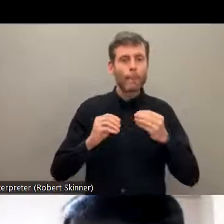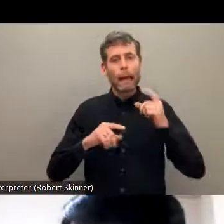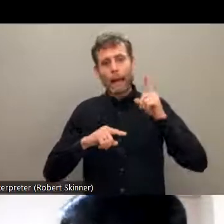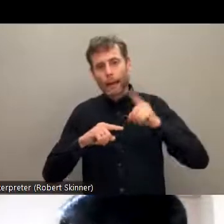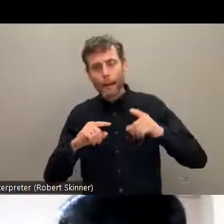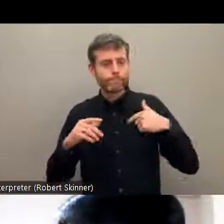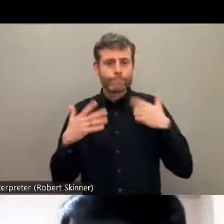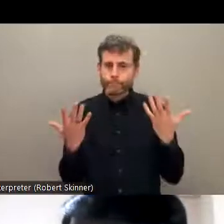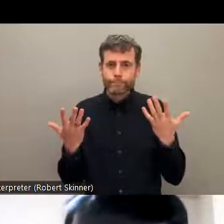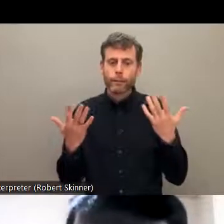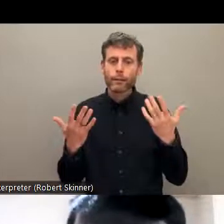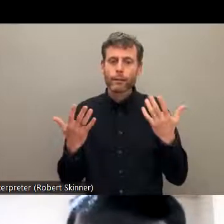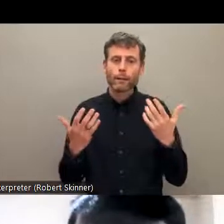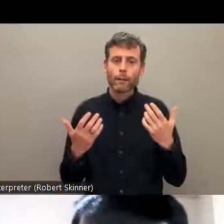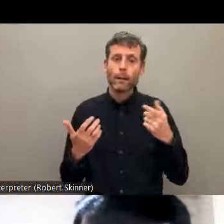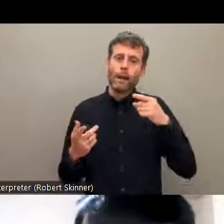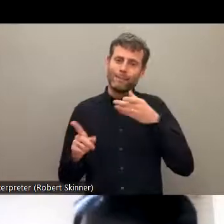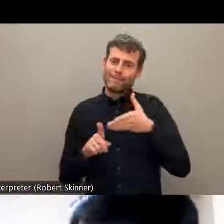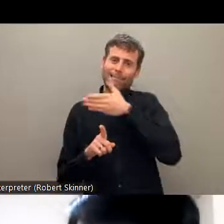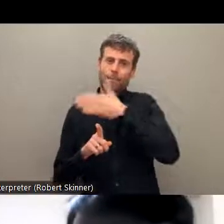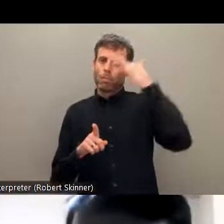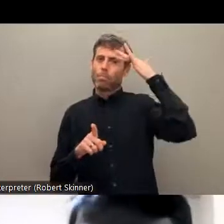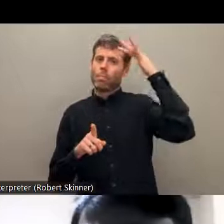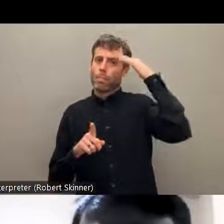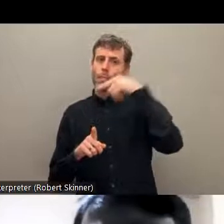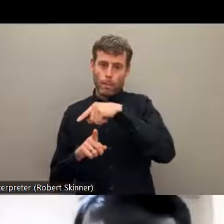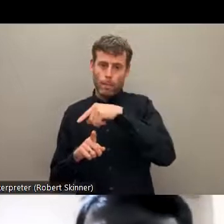identities such as from the minority groups or from the indigenous